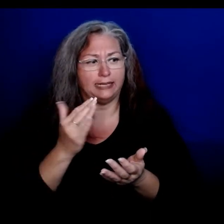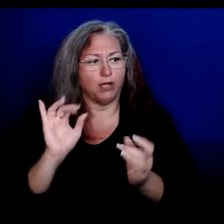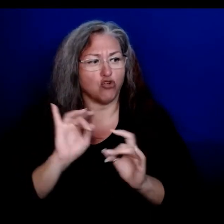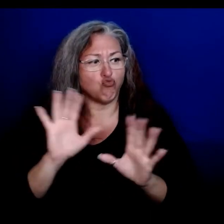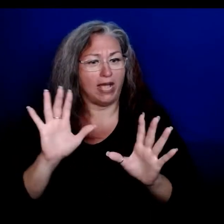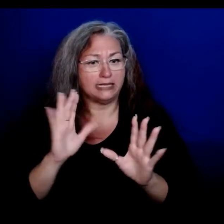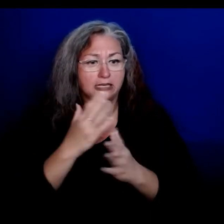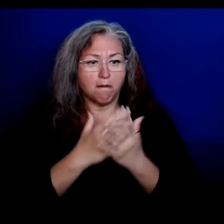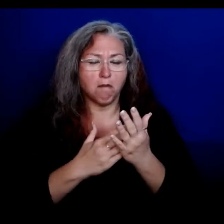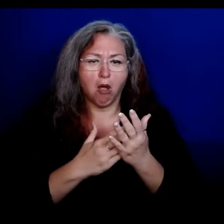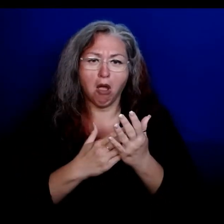disease.